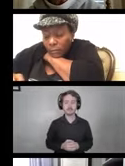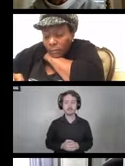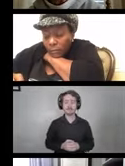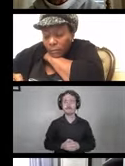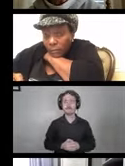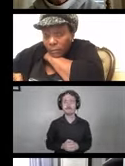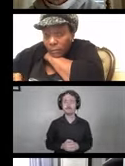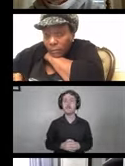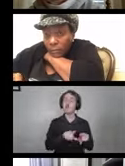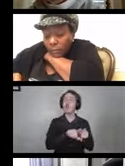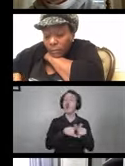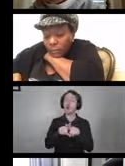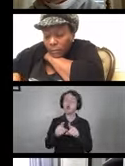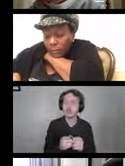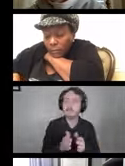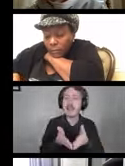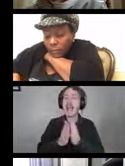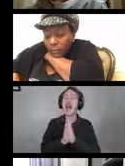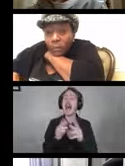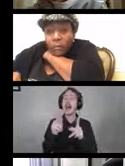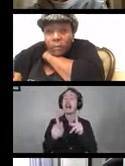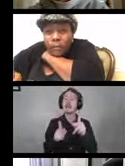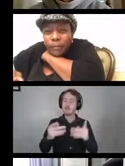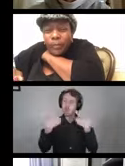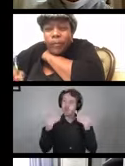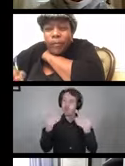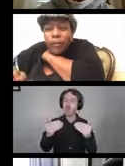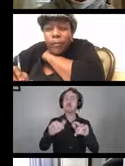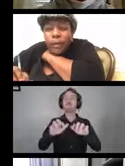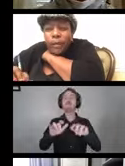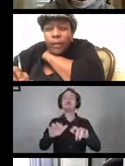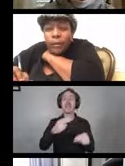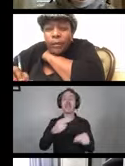We're asking folks to type your name, organization